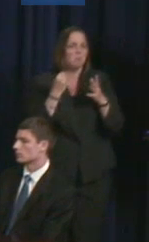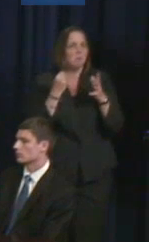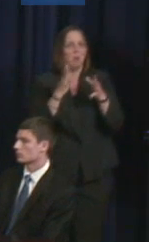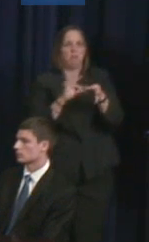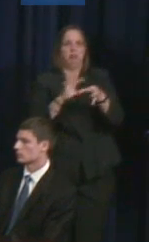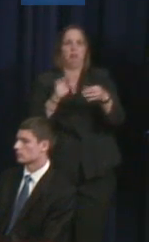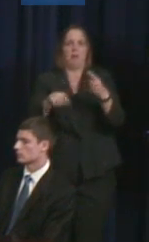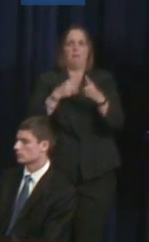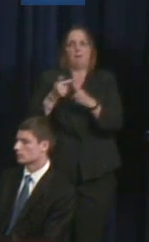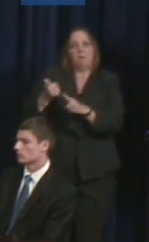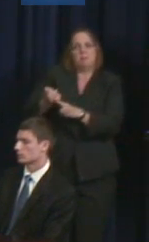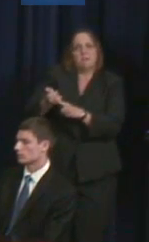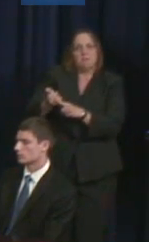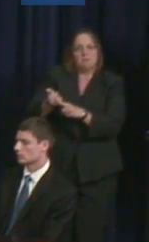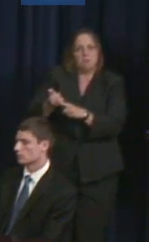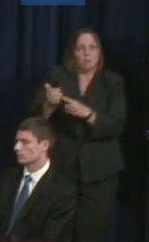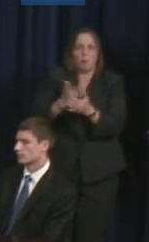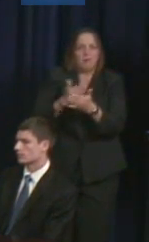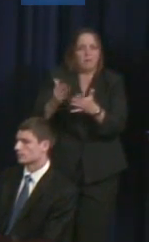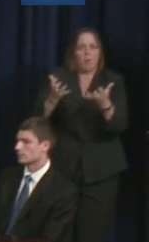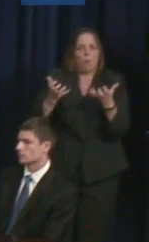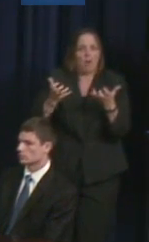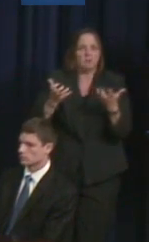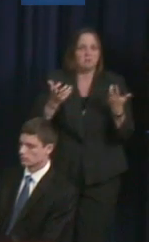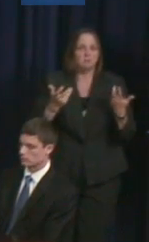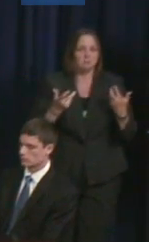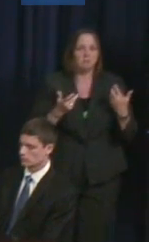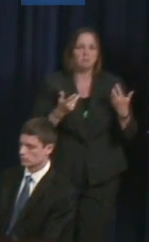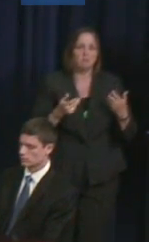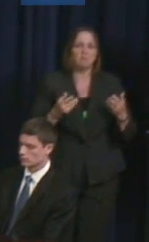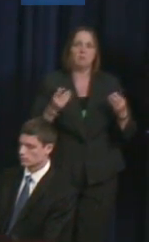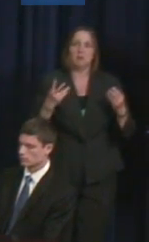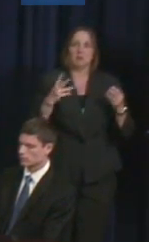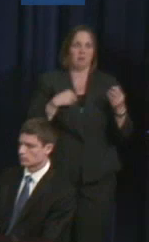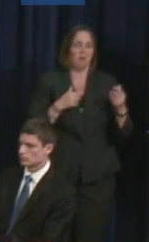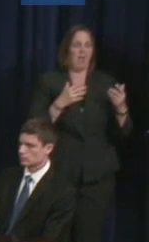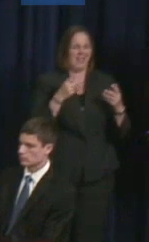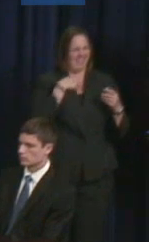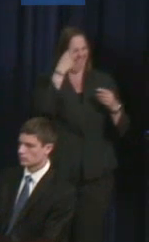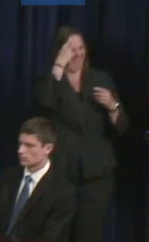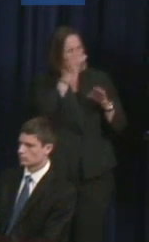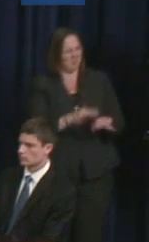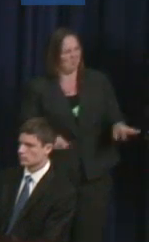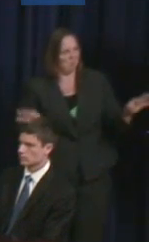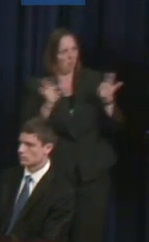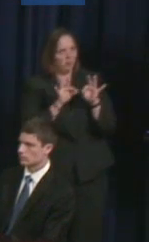I think it's a lot to tell others that you live with a mental illness.